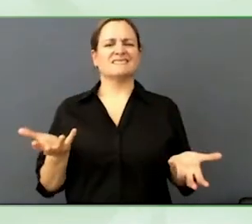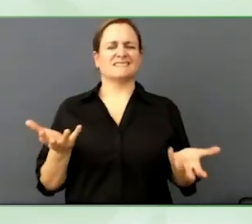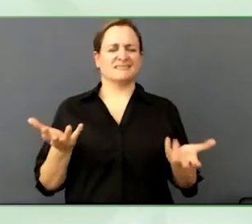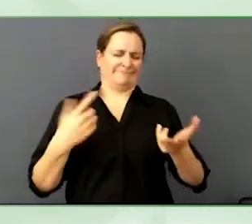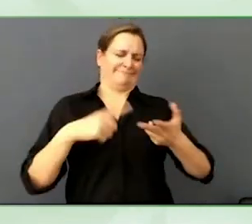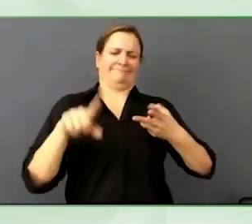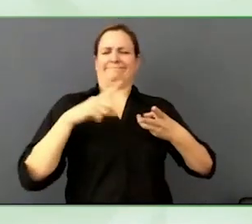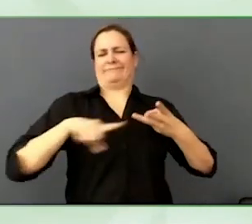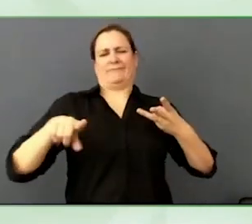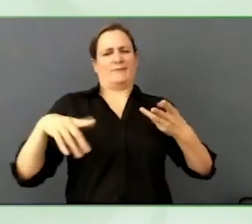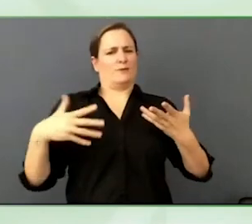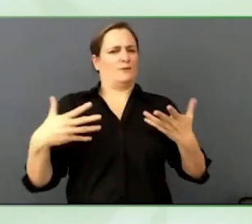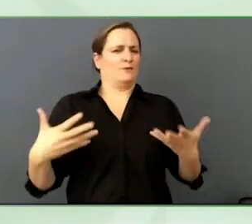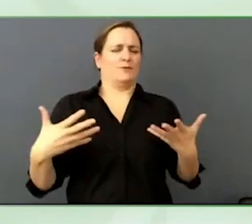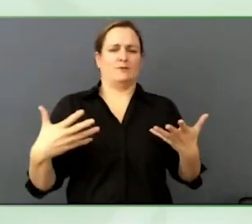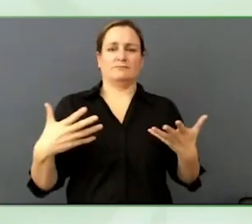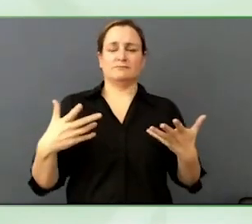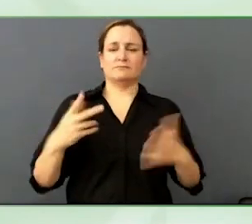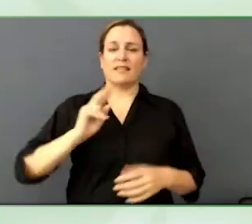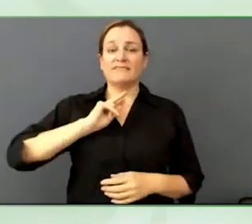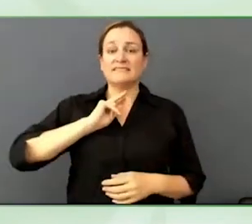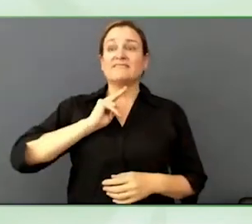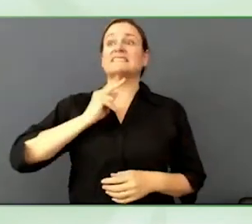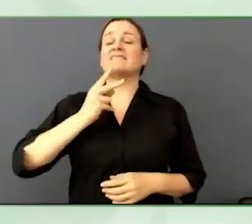That's pretty interesting.